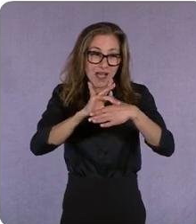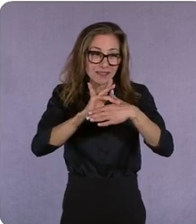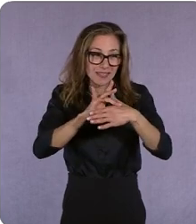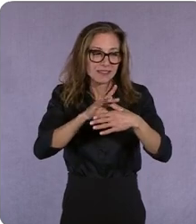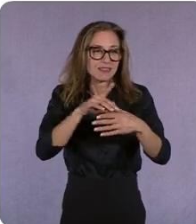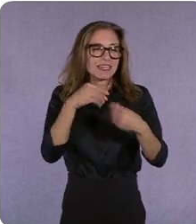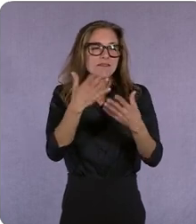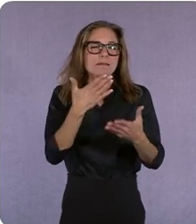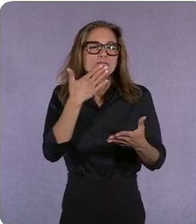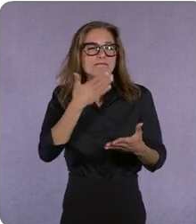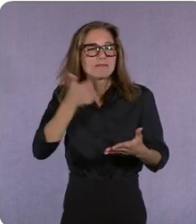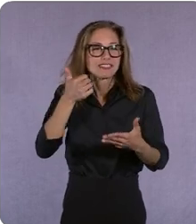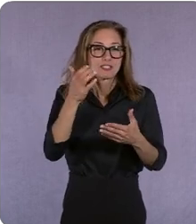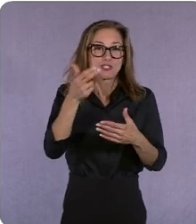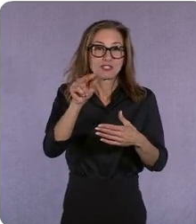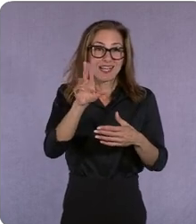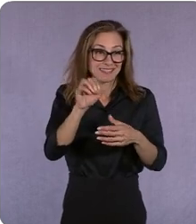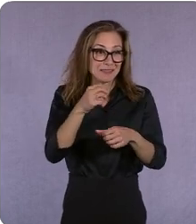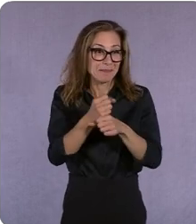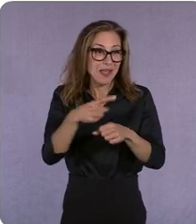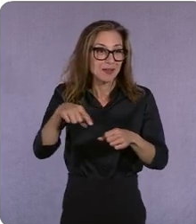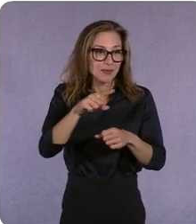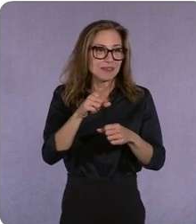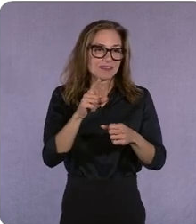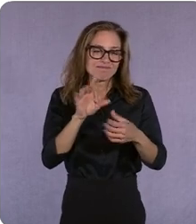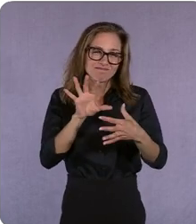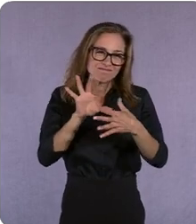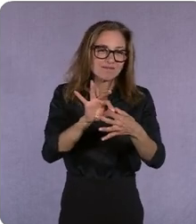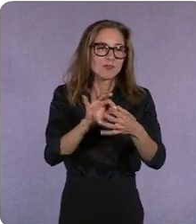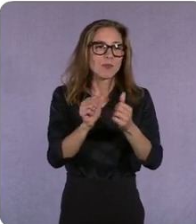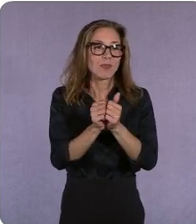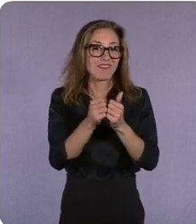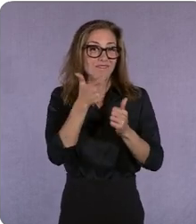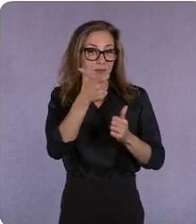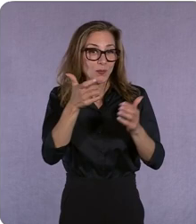a bid for connection with a viewer. >>Allan: Well I think, again, to make an analogy to marketing